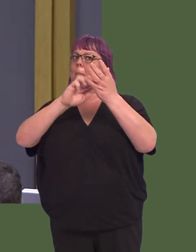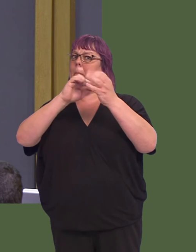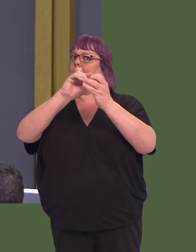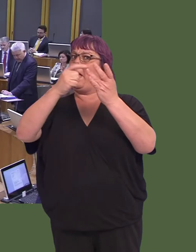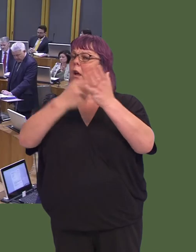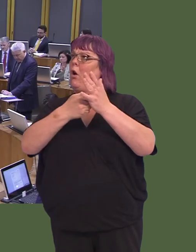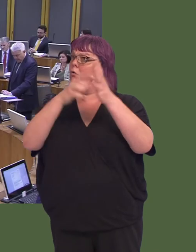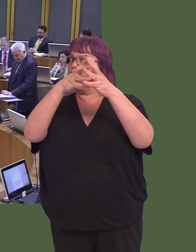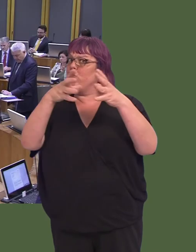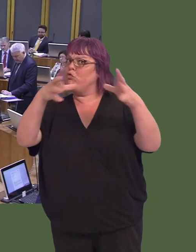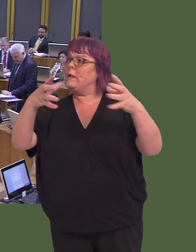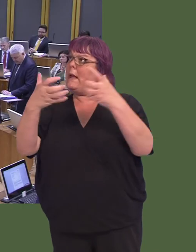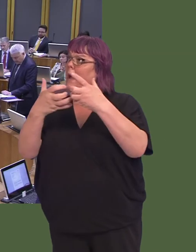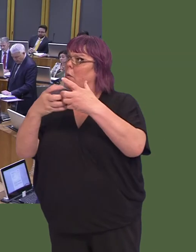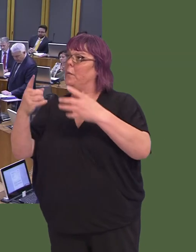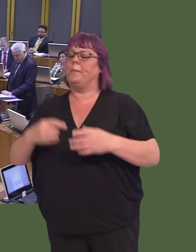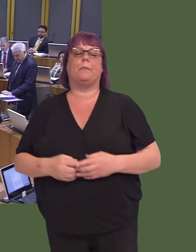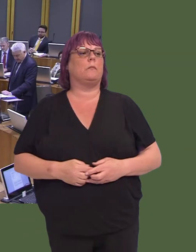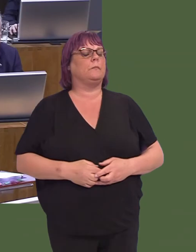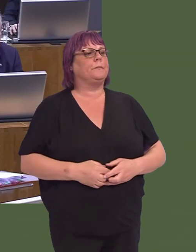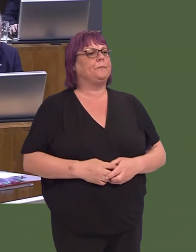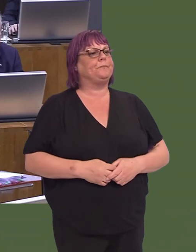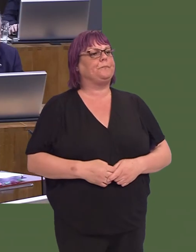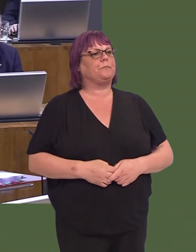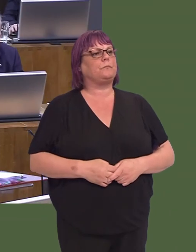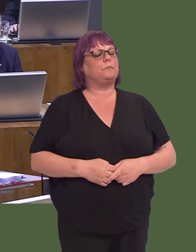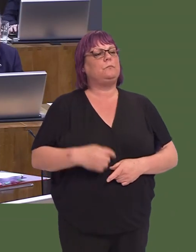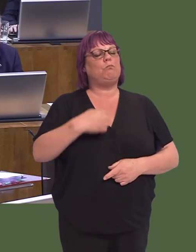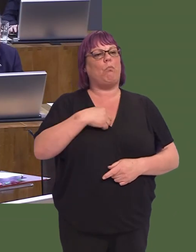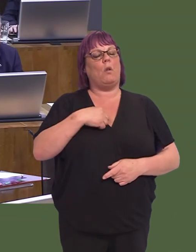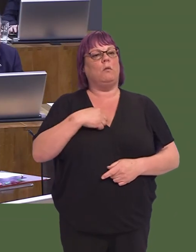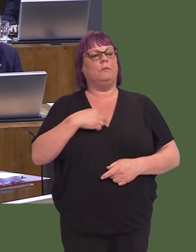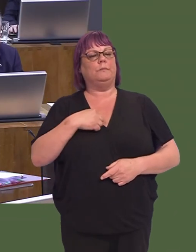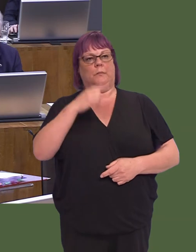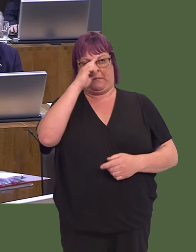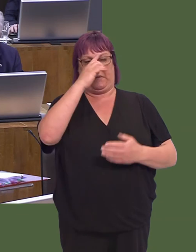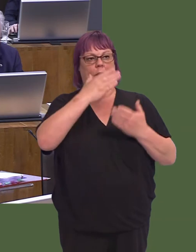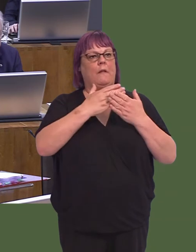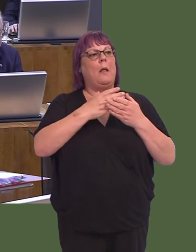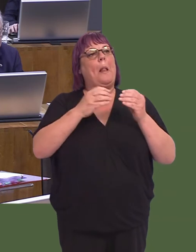OAQ52201 Carwyn Jones AM: We remain of the view that